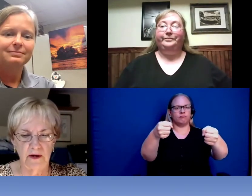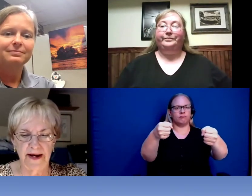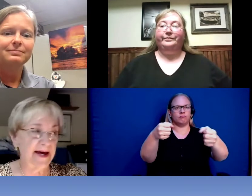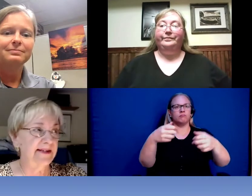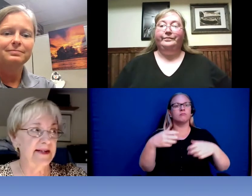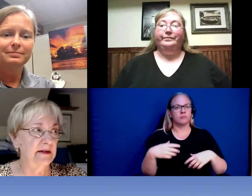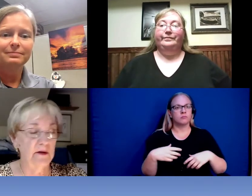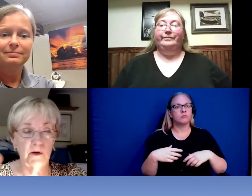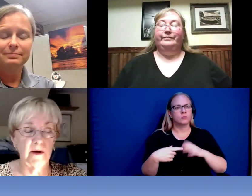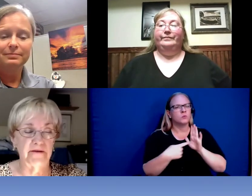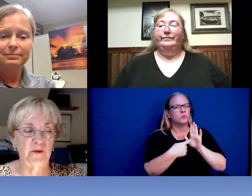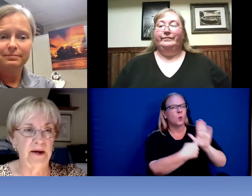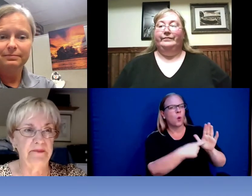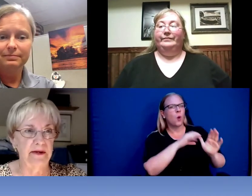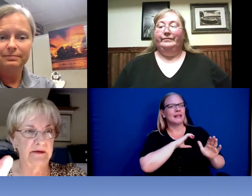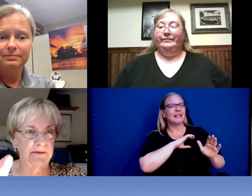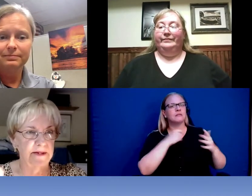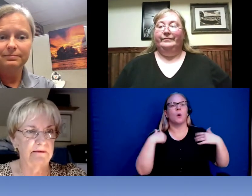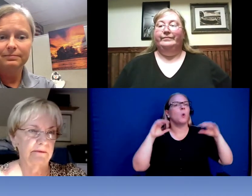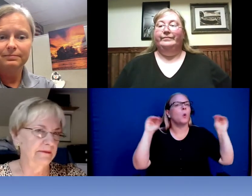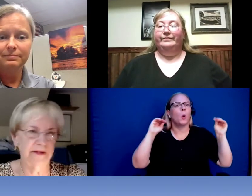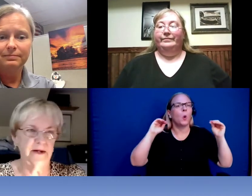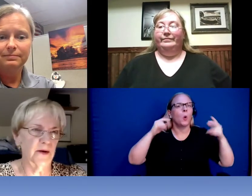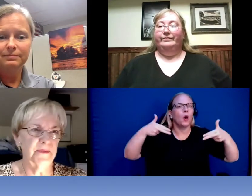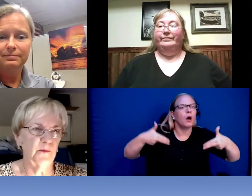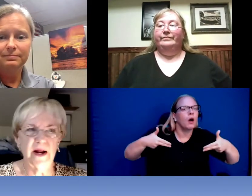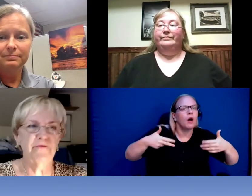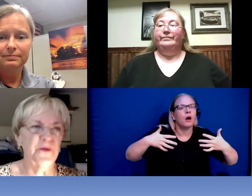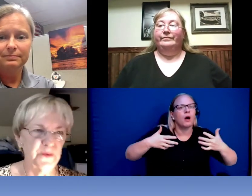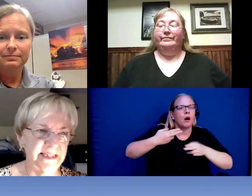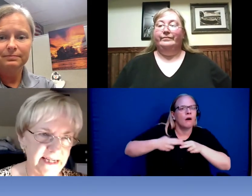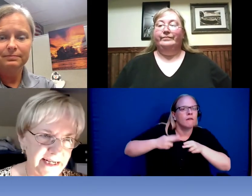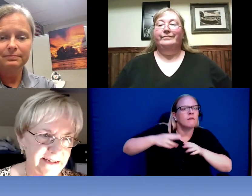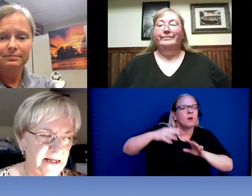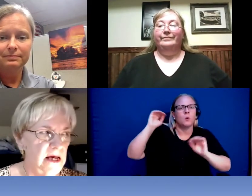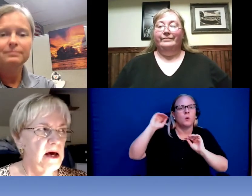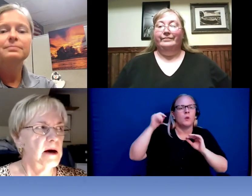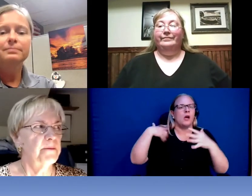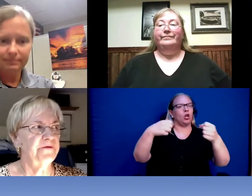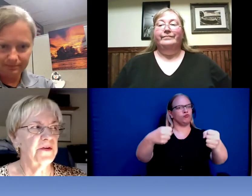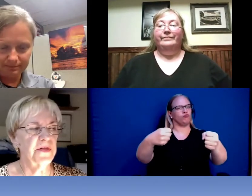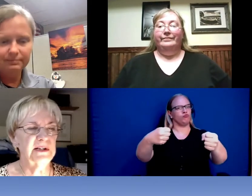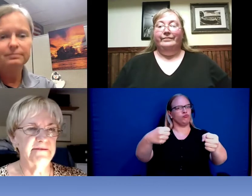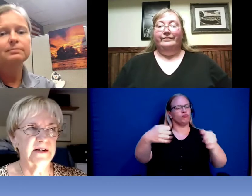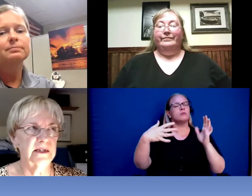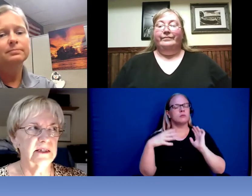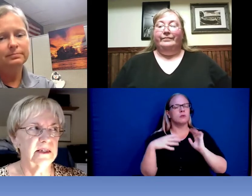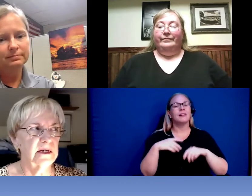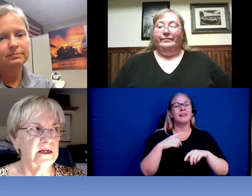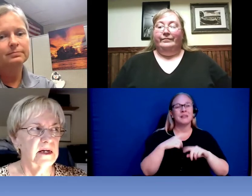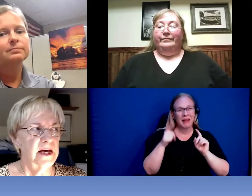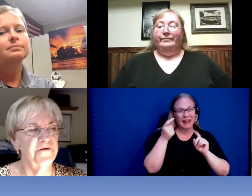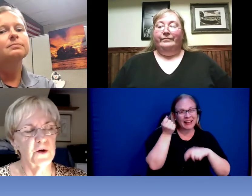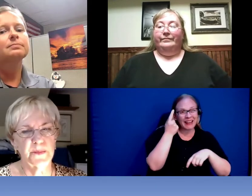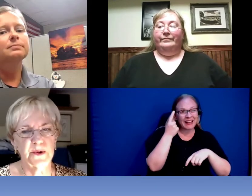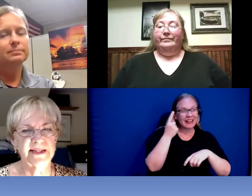guess that you don't have a weapon or whatever the reason is. But for those of us if you are a person